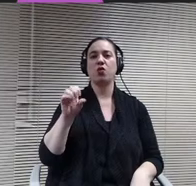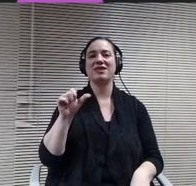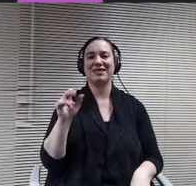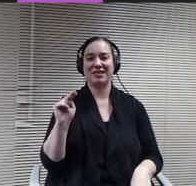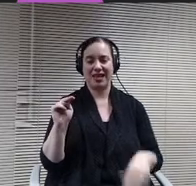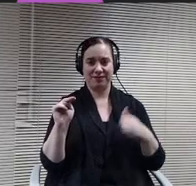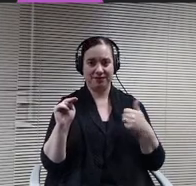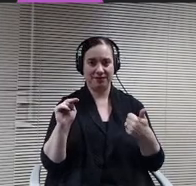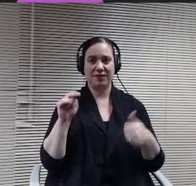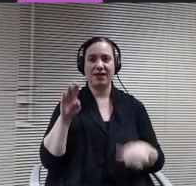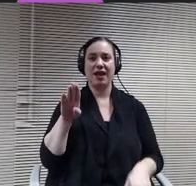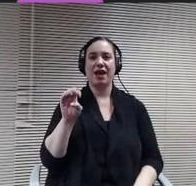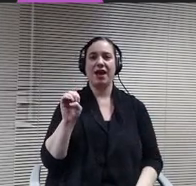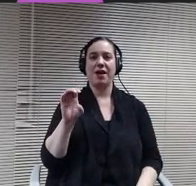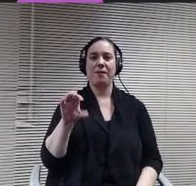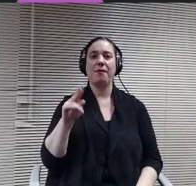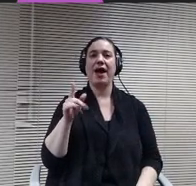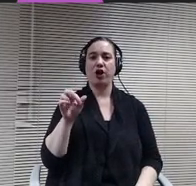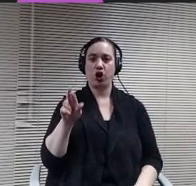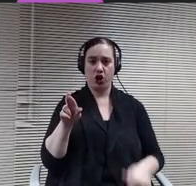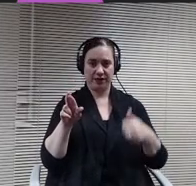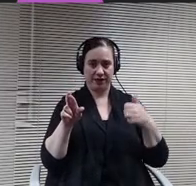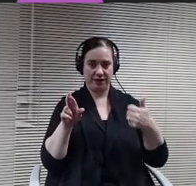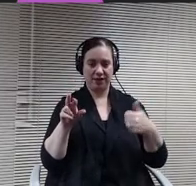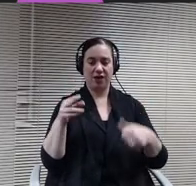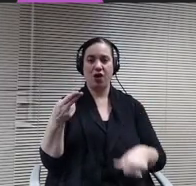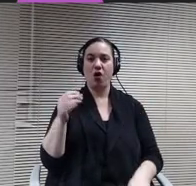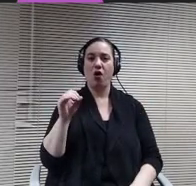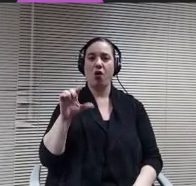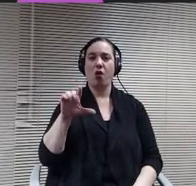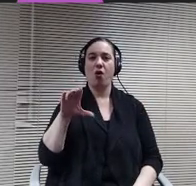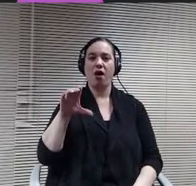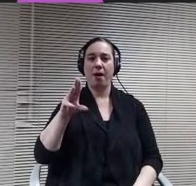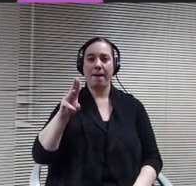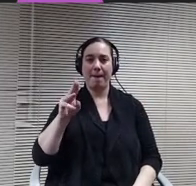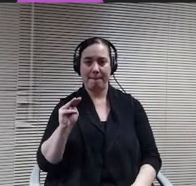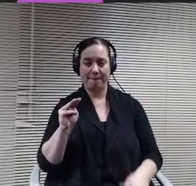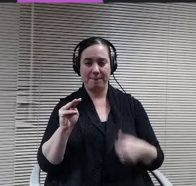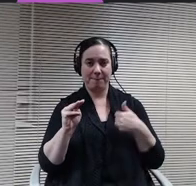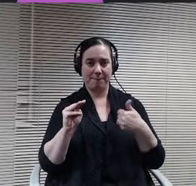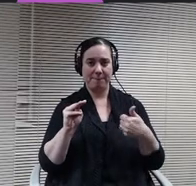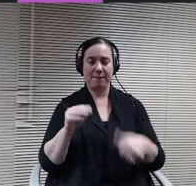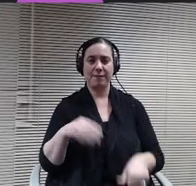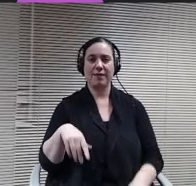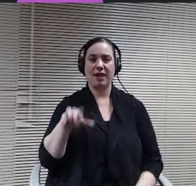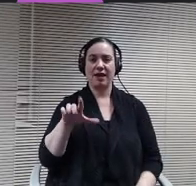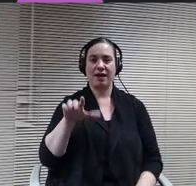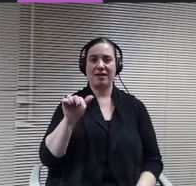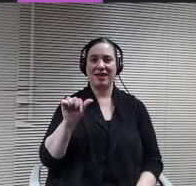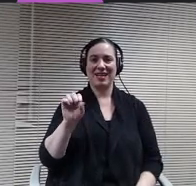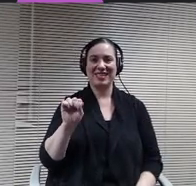member Holcomb. Hi board member lasage. Hi Richie.